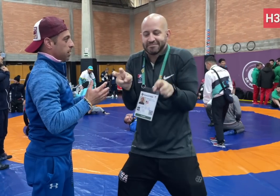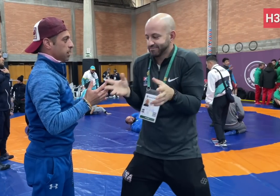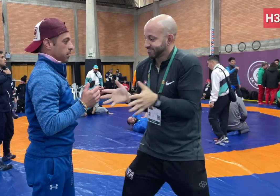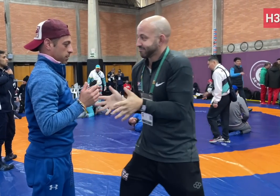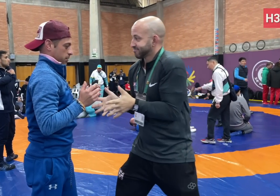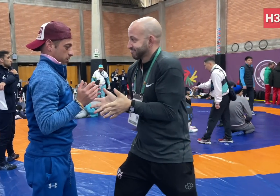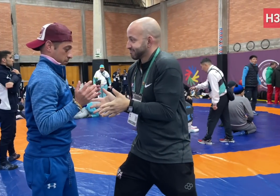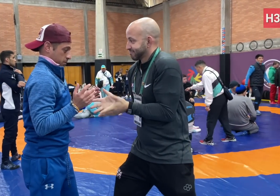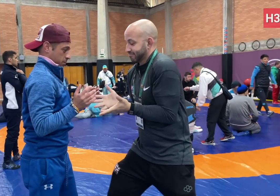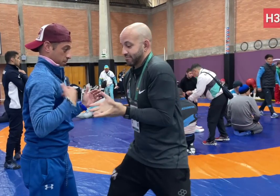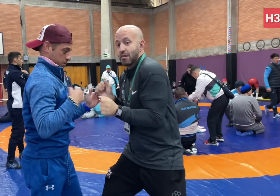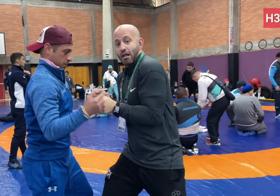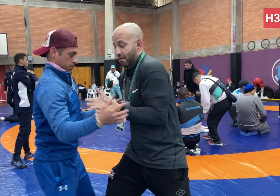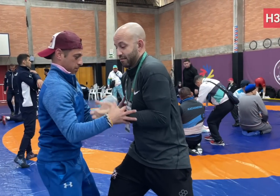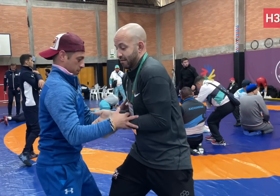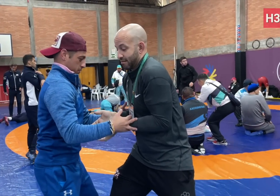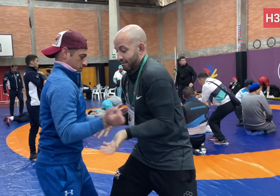Keep your elbows inside like a dinosaur.